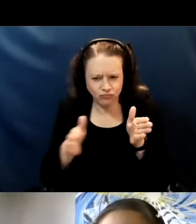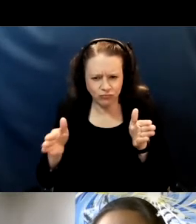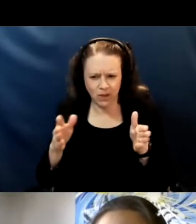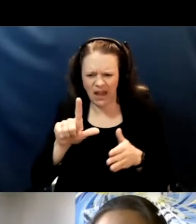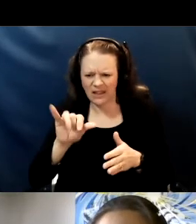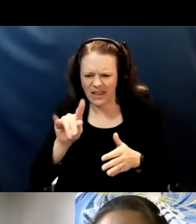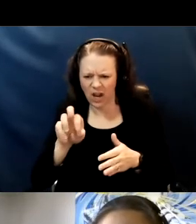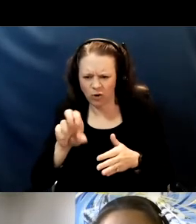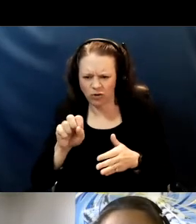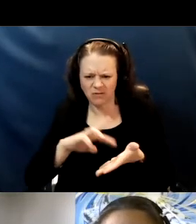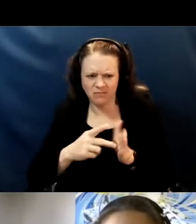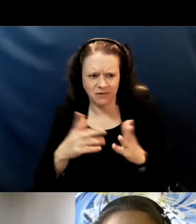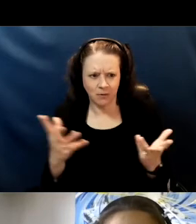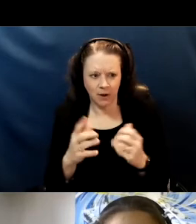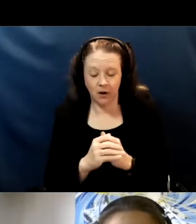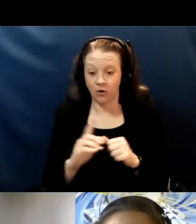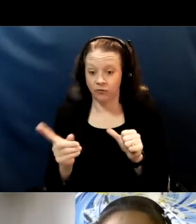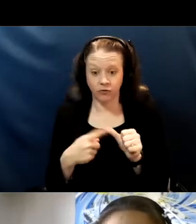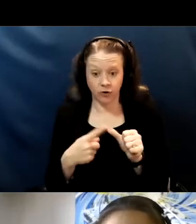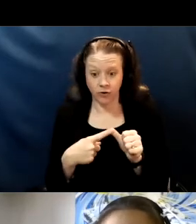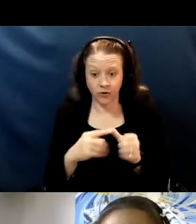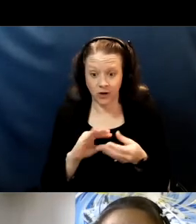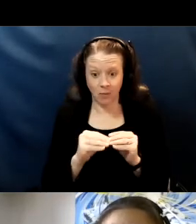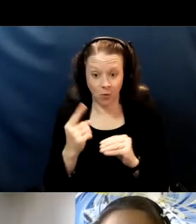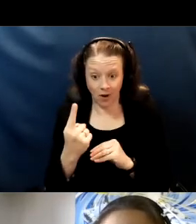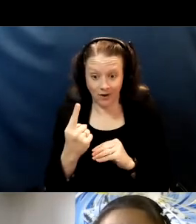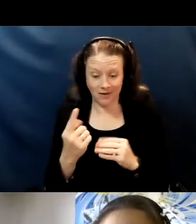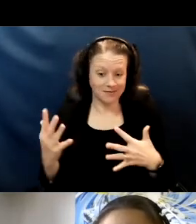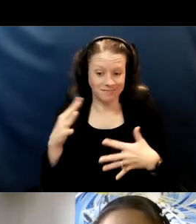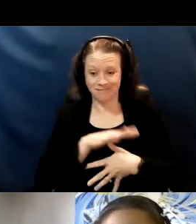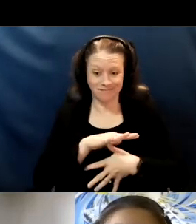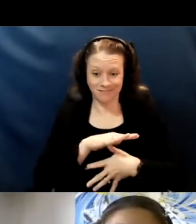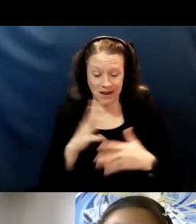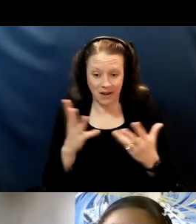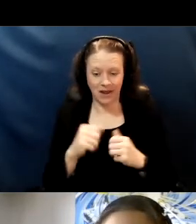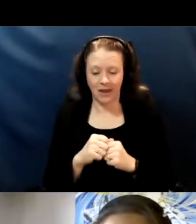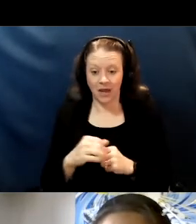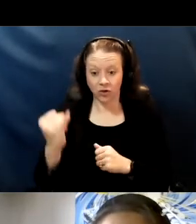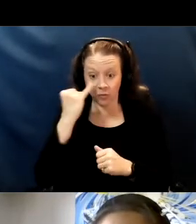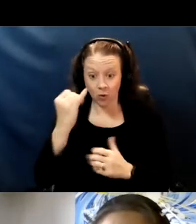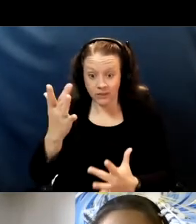Number one, really important. We have to stay home if we are sick.